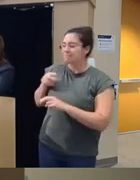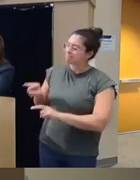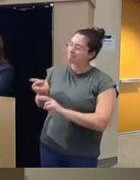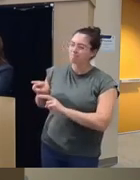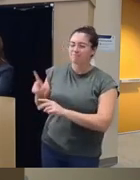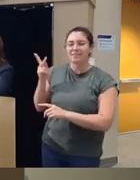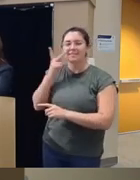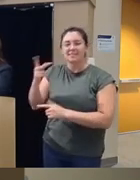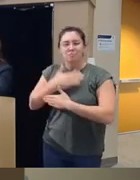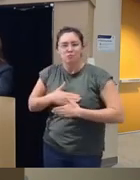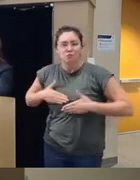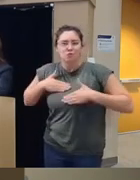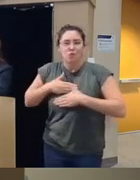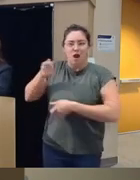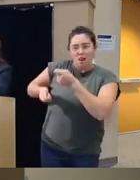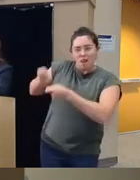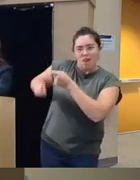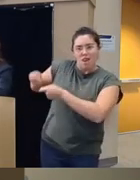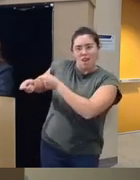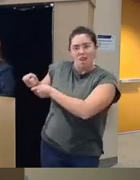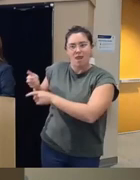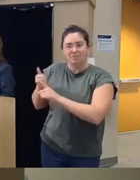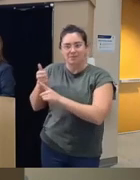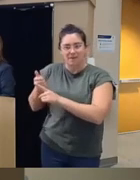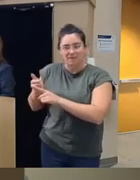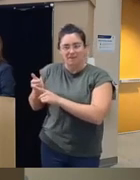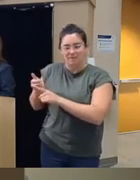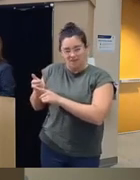just enjoying the customizing the Avatar and how they're spending all this time on it and I thought